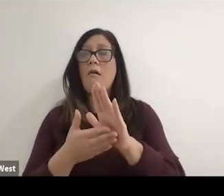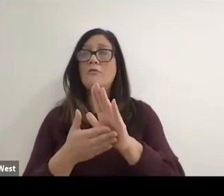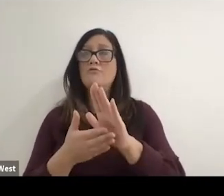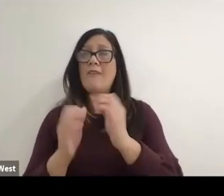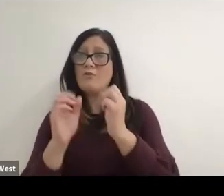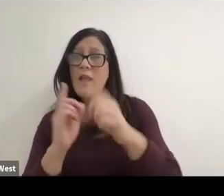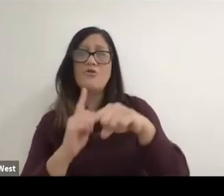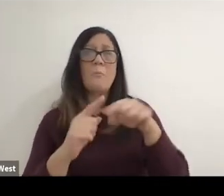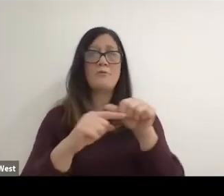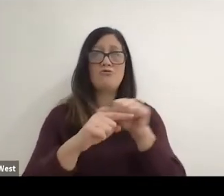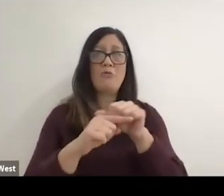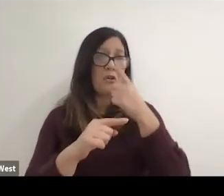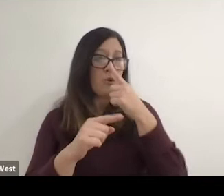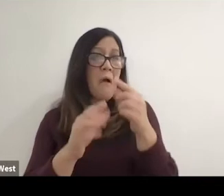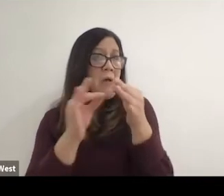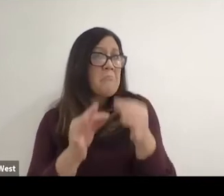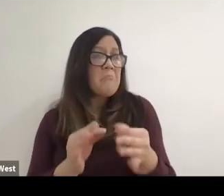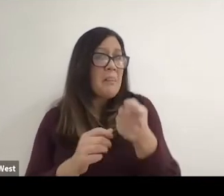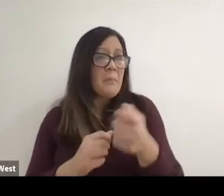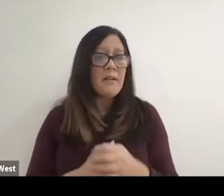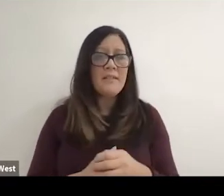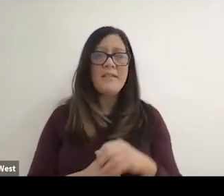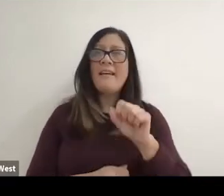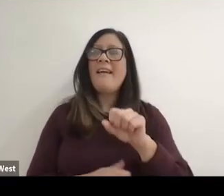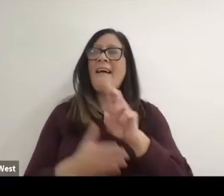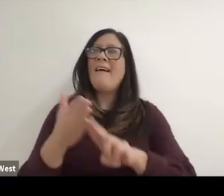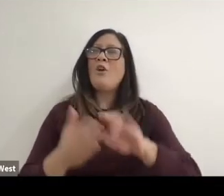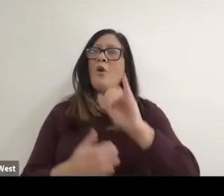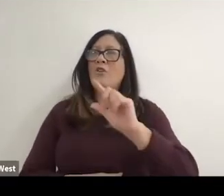training to school about the University. Yeah, so the University of Illinois